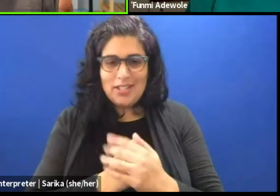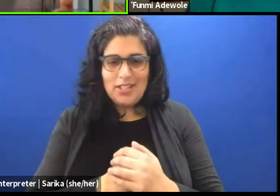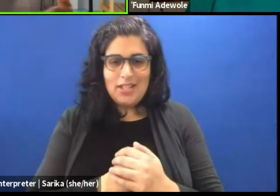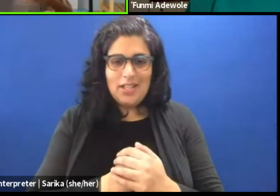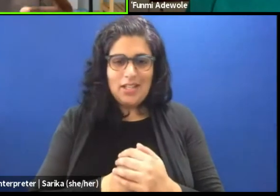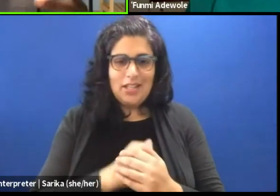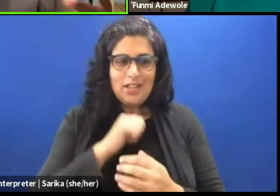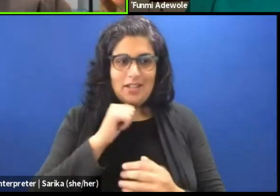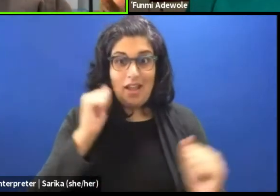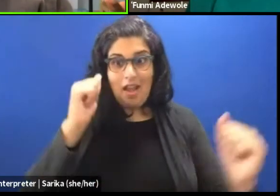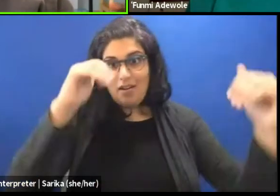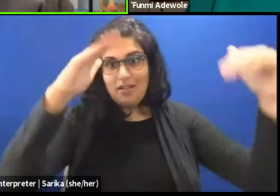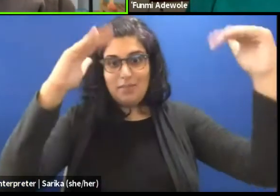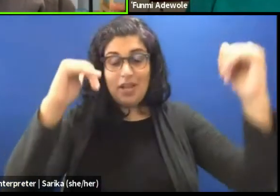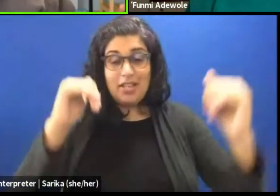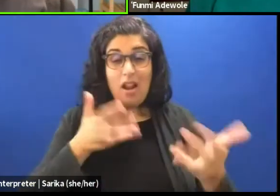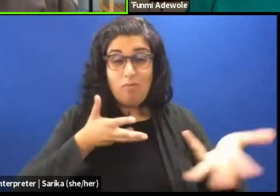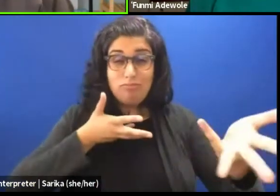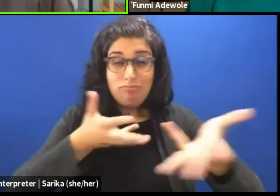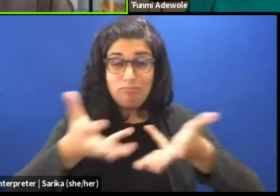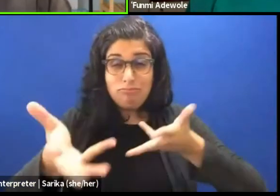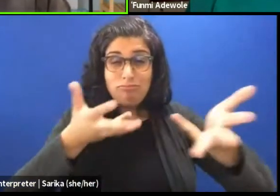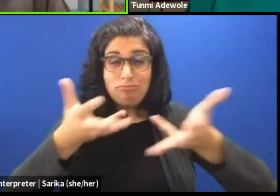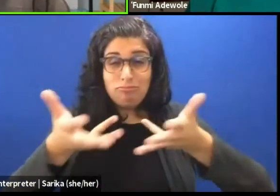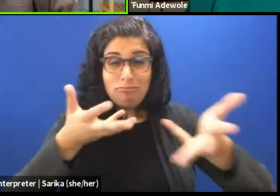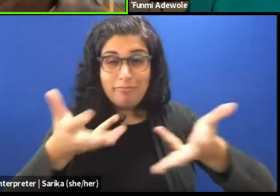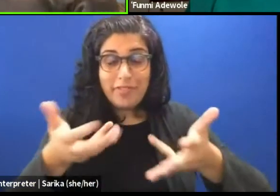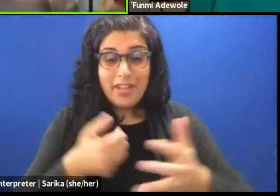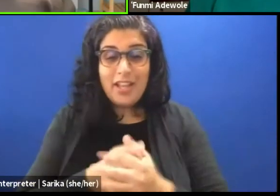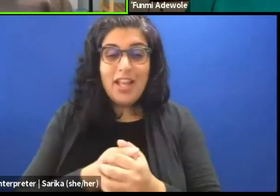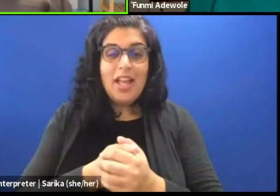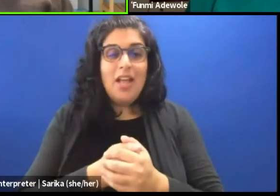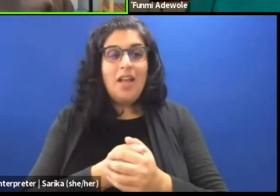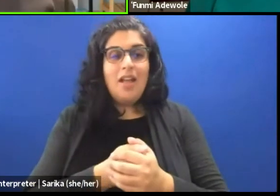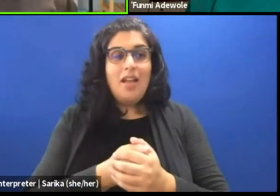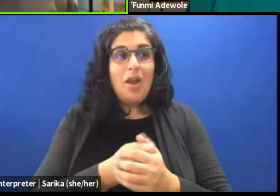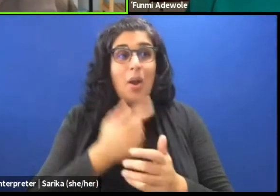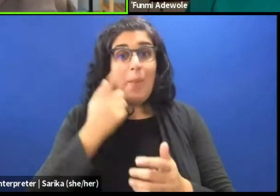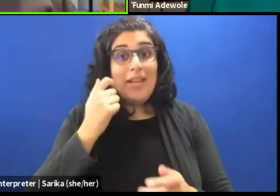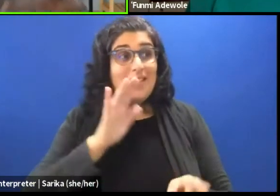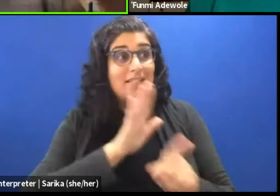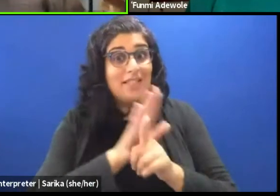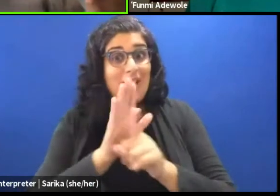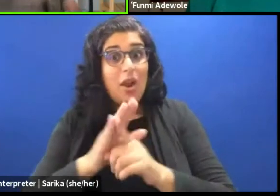with people that are really doing this out of passion. They just want to, they are interested in you know health issues, so let's create something,